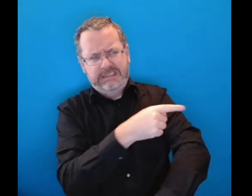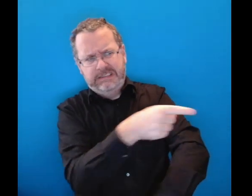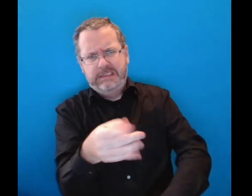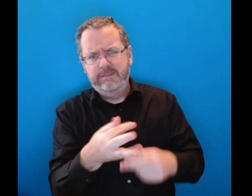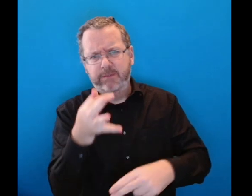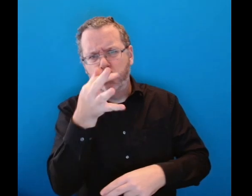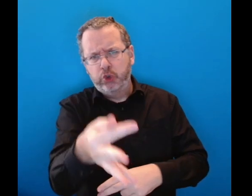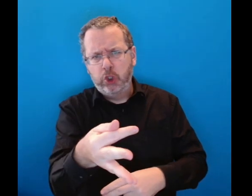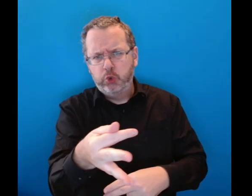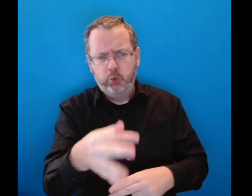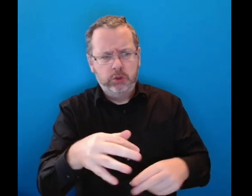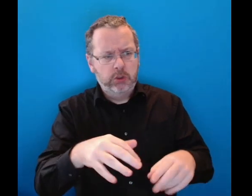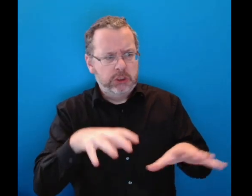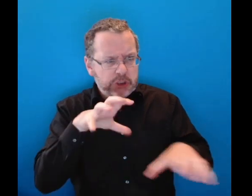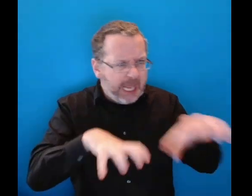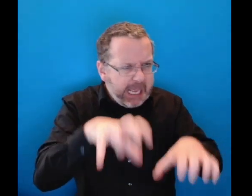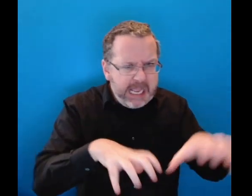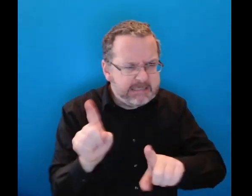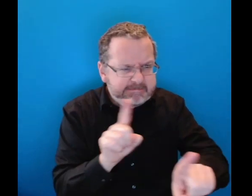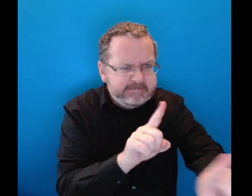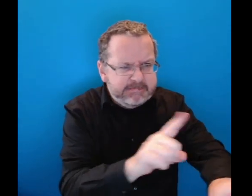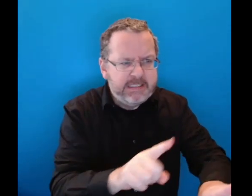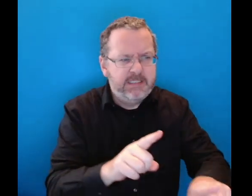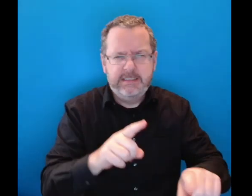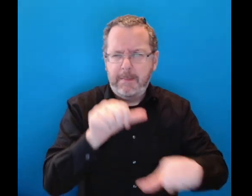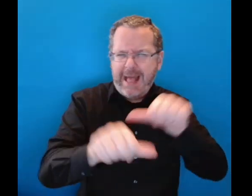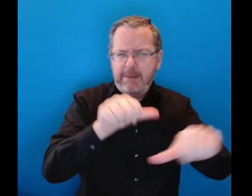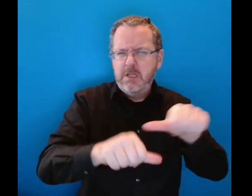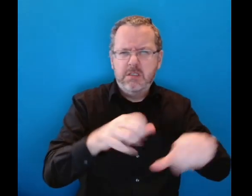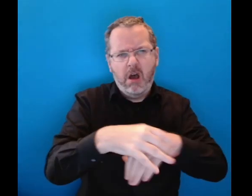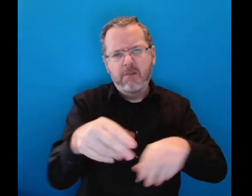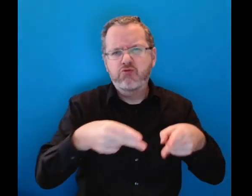"Instruct the police in future to hunt the beasts off the roads and not me."